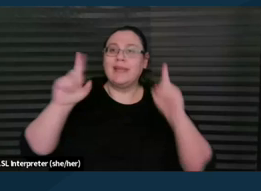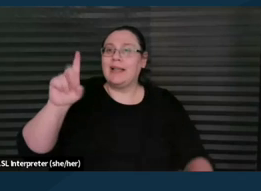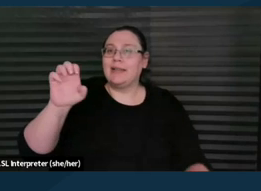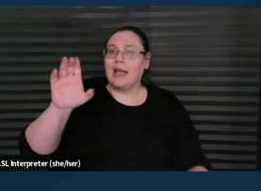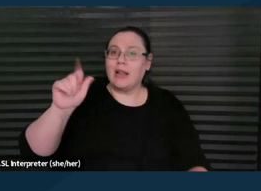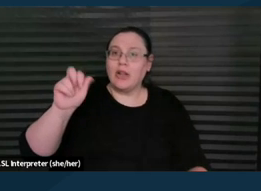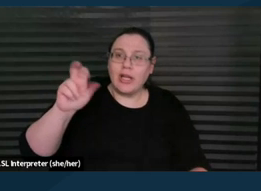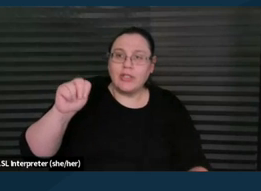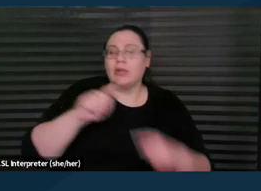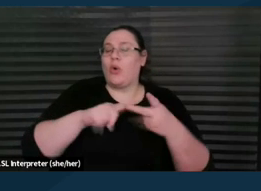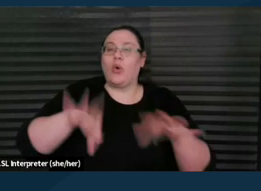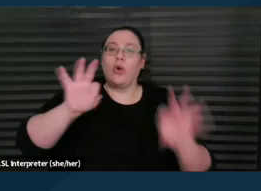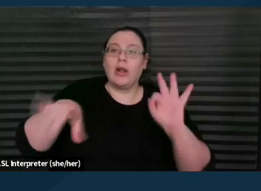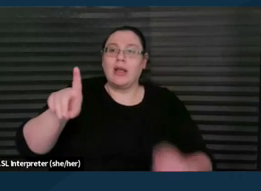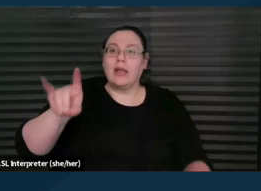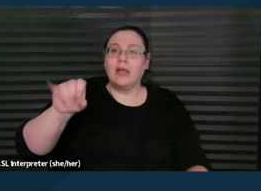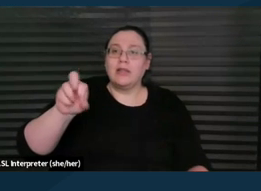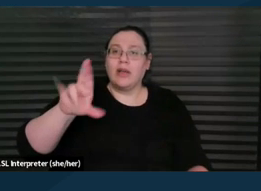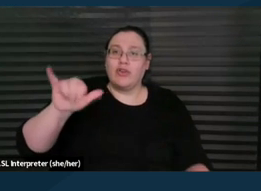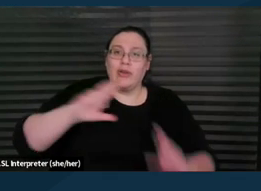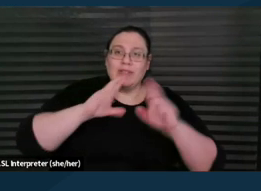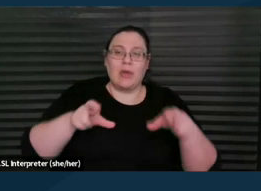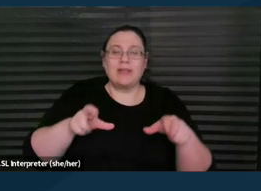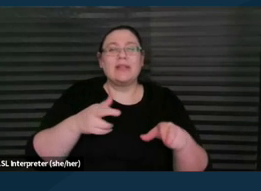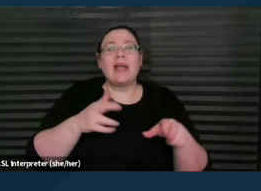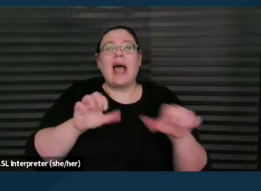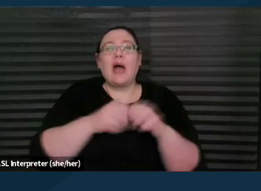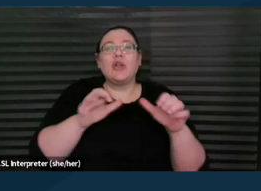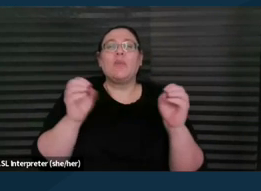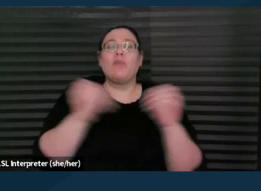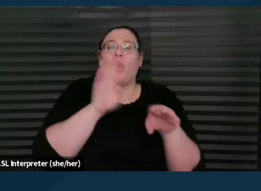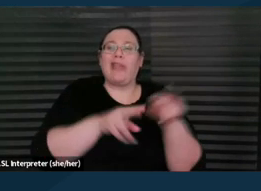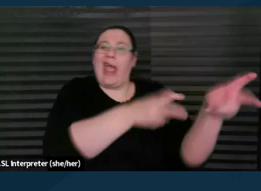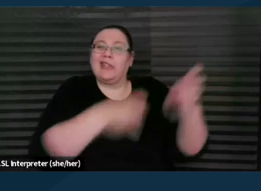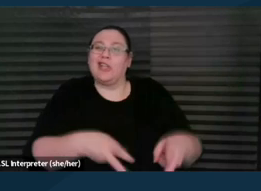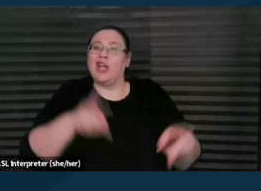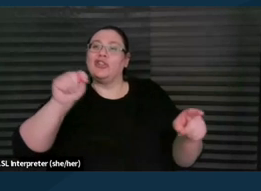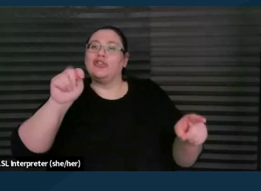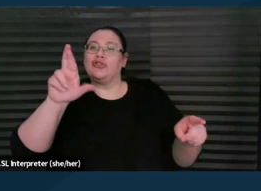What's a good way to let them do more than transcribe what the client says without crossing the line into unauthorized practice of law?